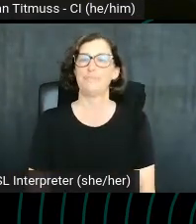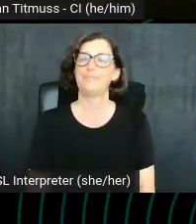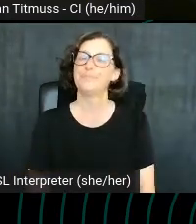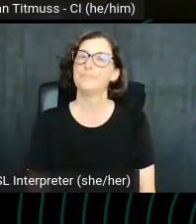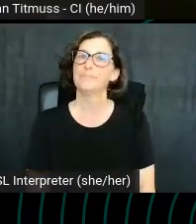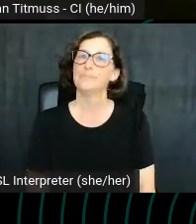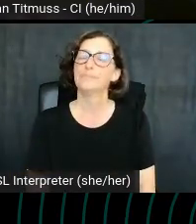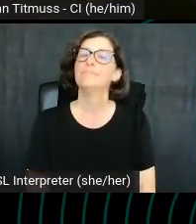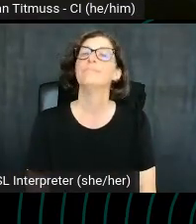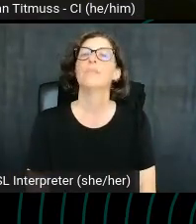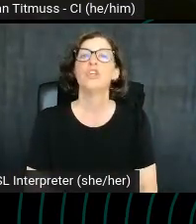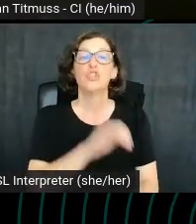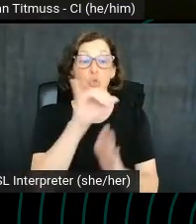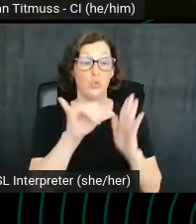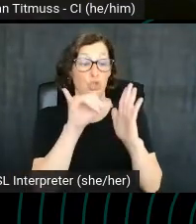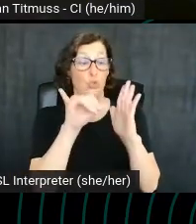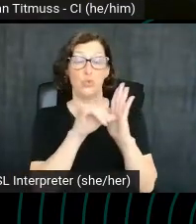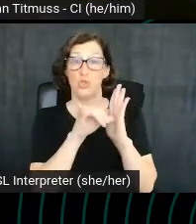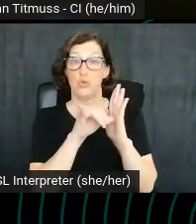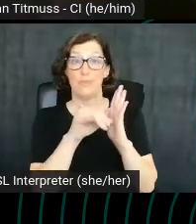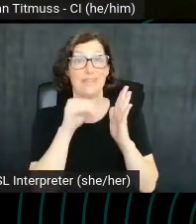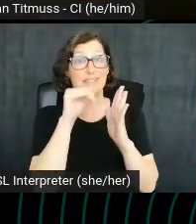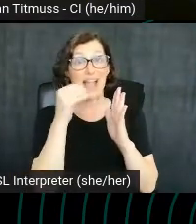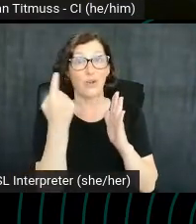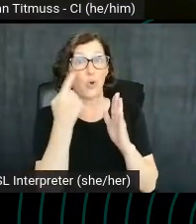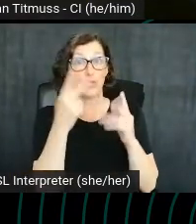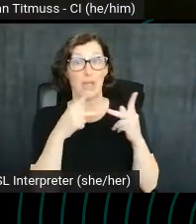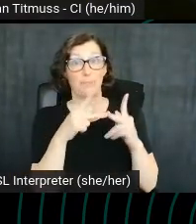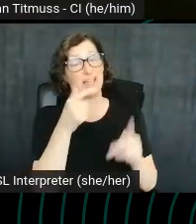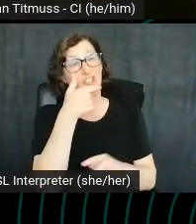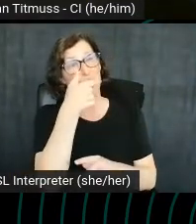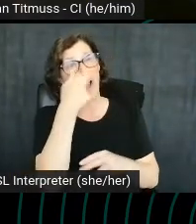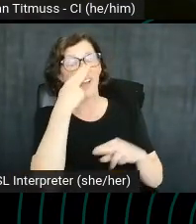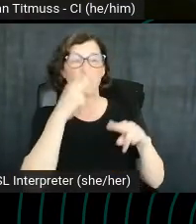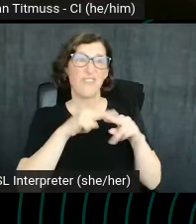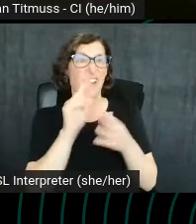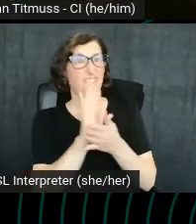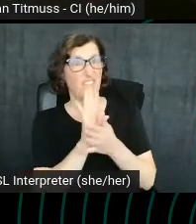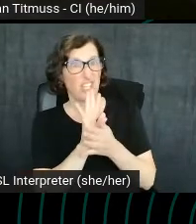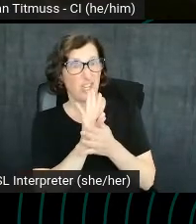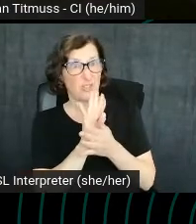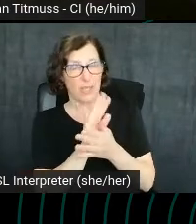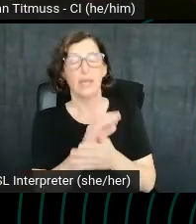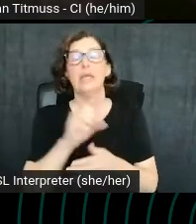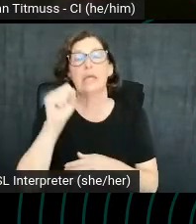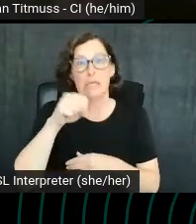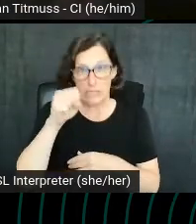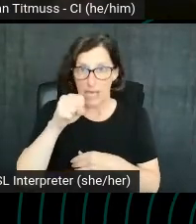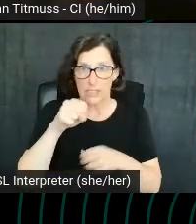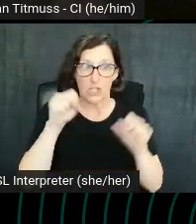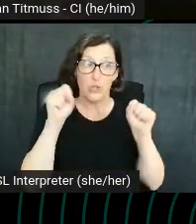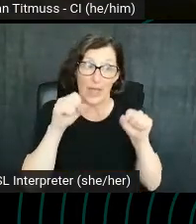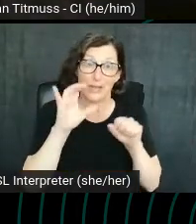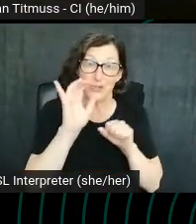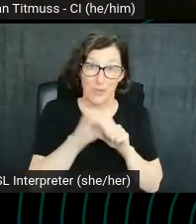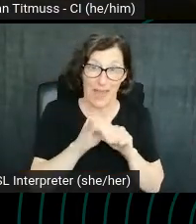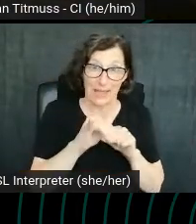You know, YouTube is not just a place to watch fun videos of cats. Like it is a place to watch fun videos of cats, but it's also the